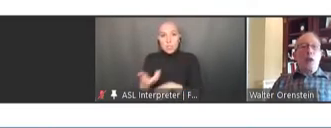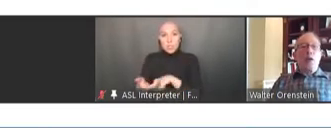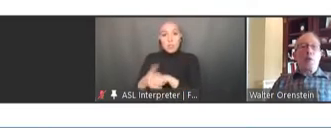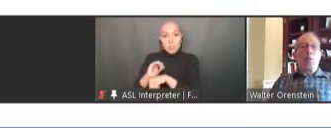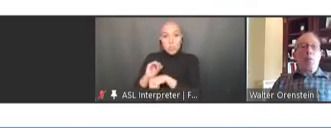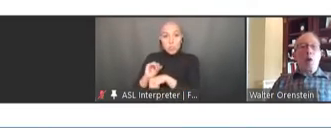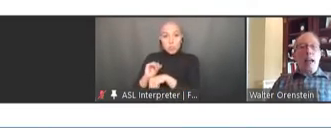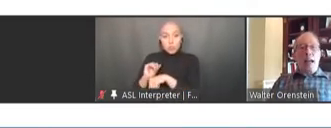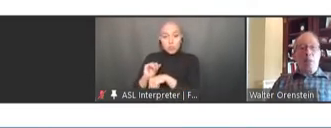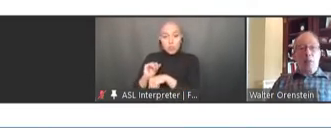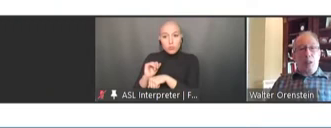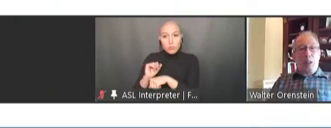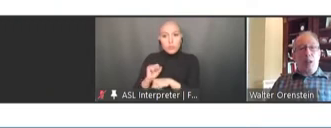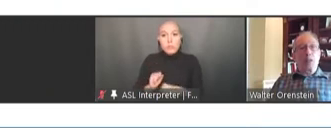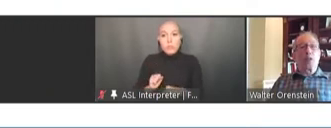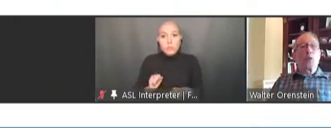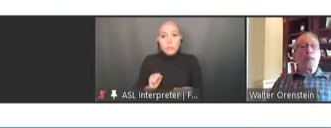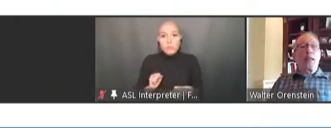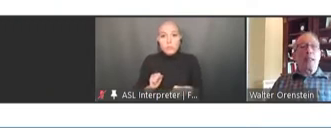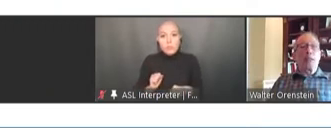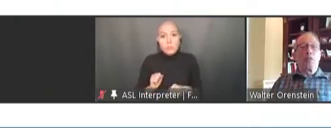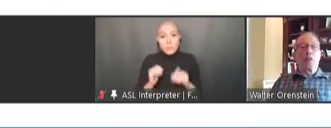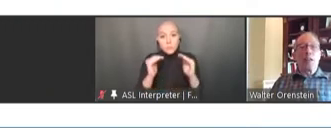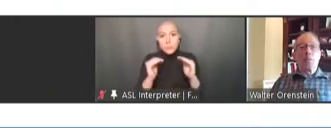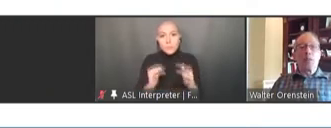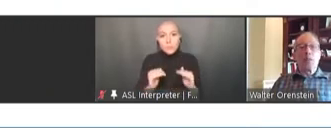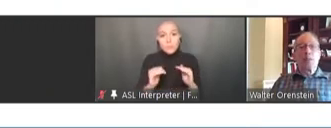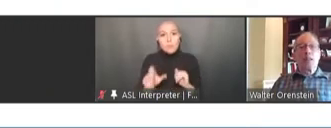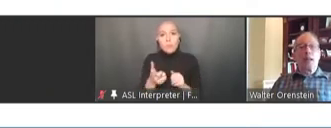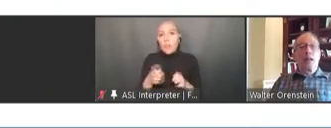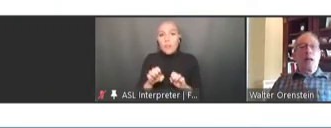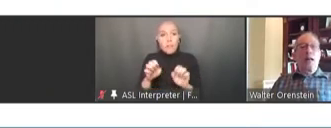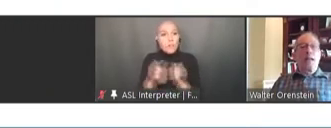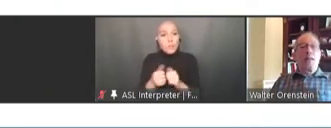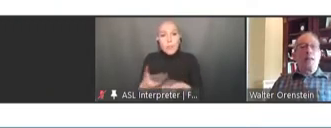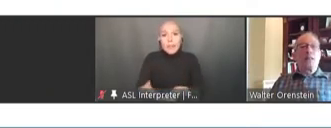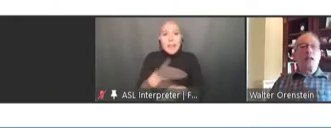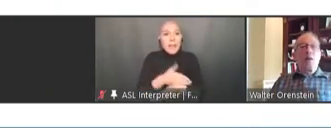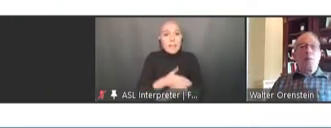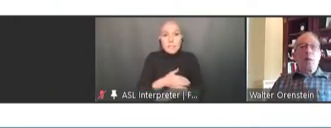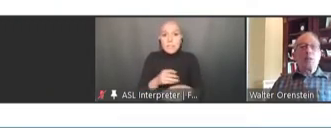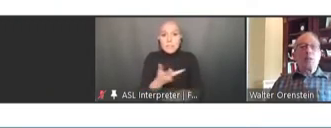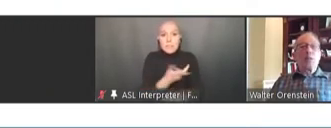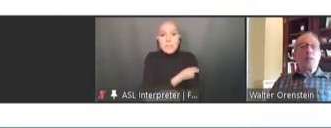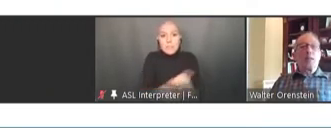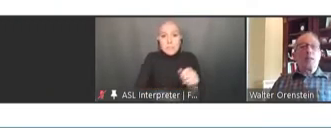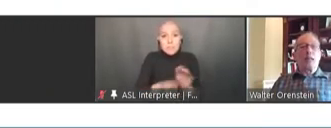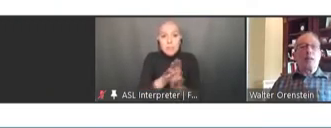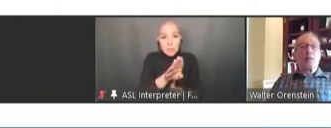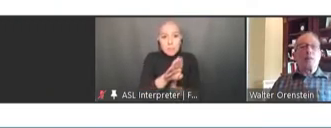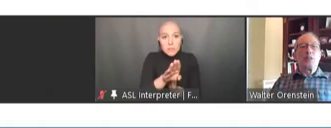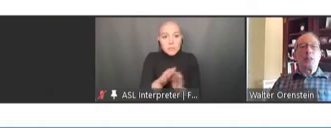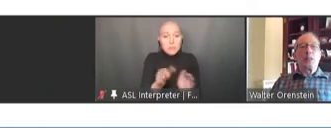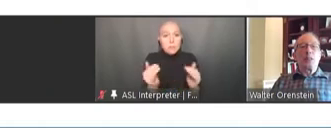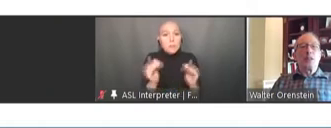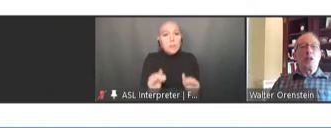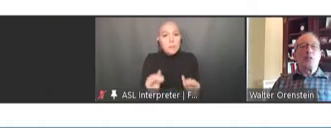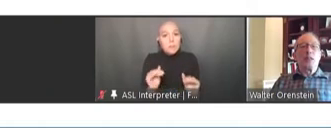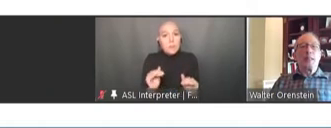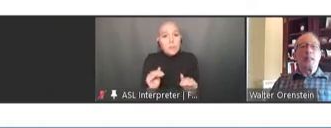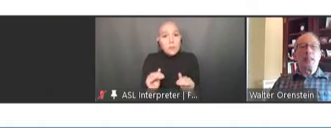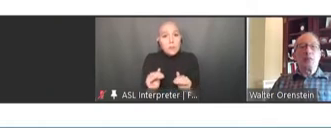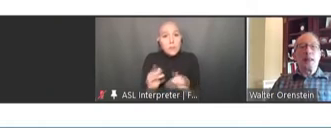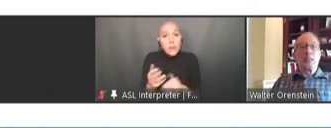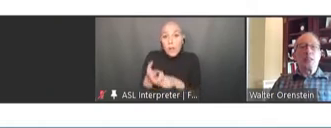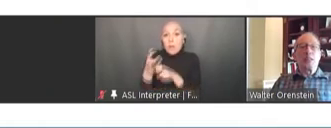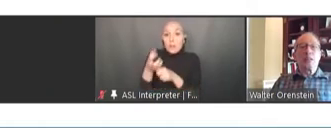another effort to enhance development, and then building a confidence in COVID-19 vaccines,